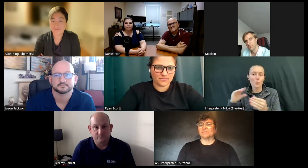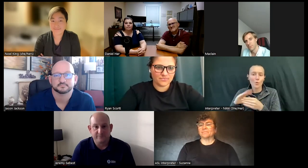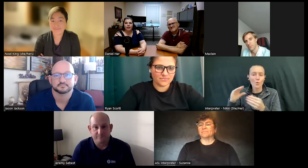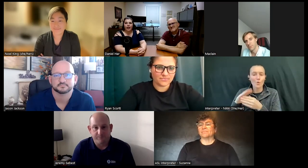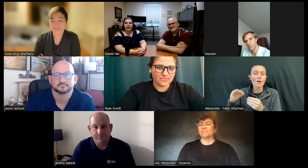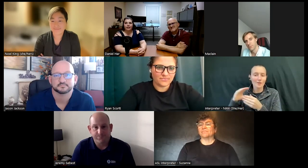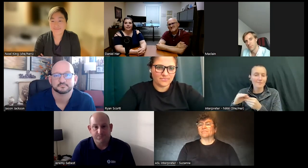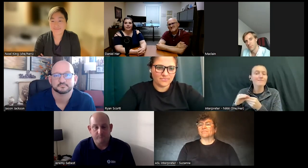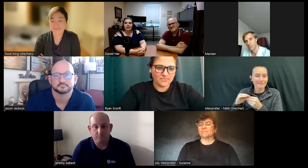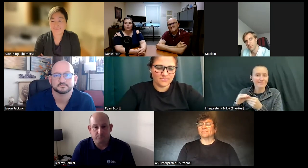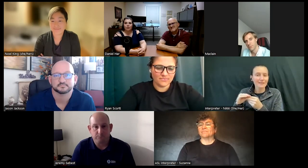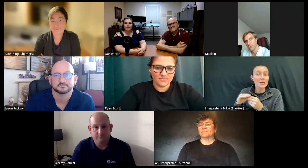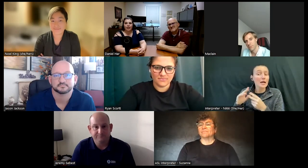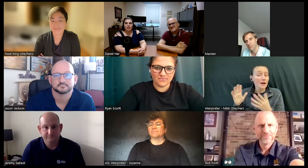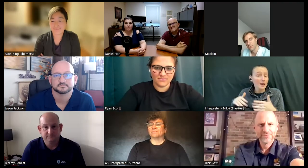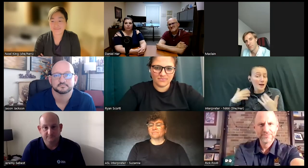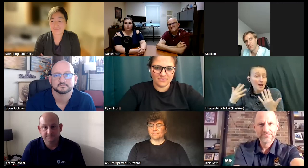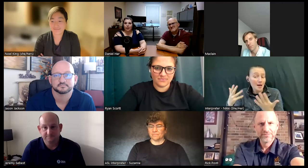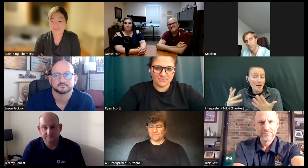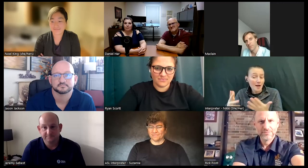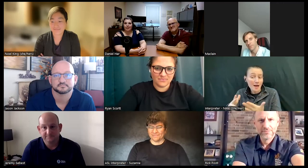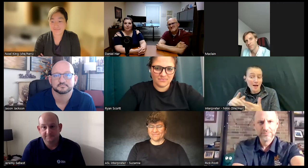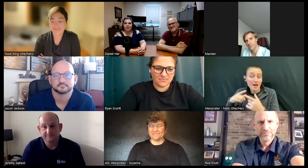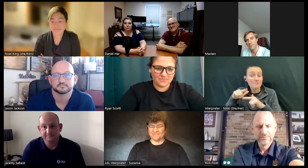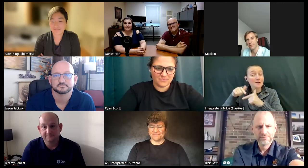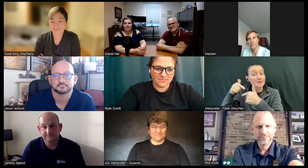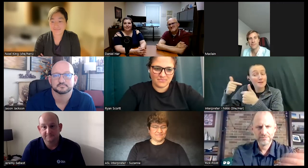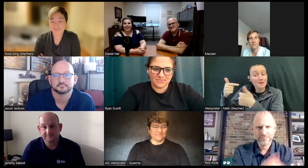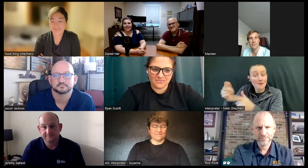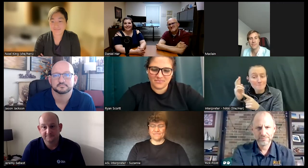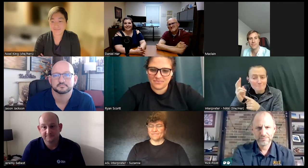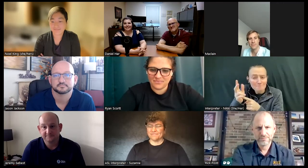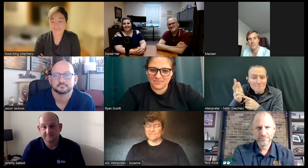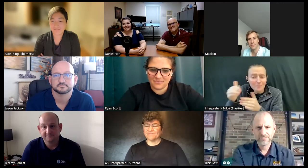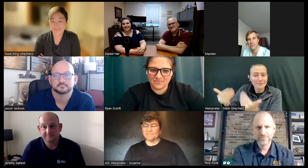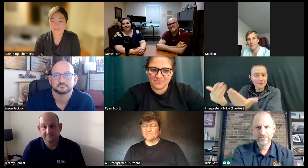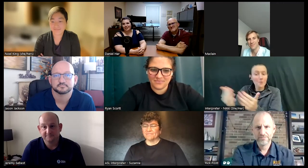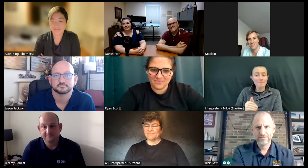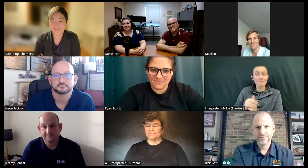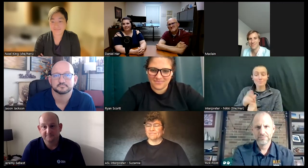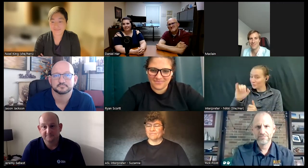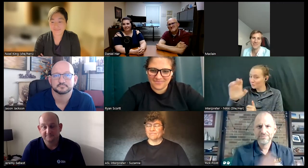um and we'll let him take over for a couple minutes Rick please go ahead